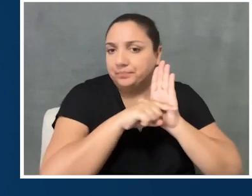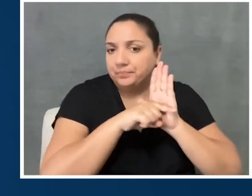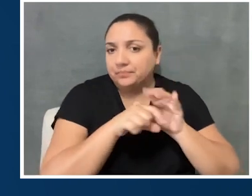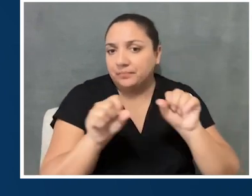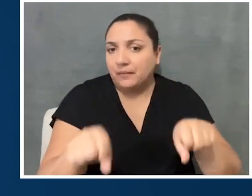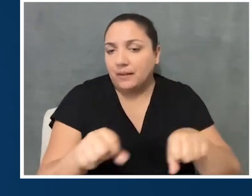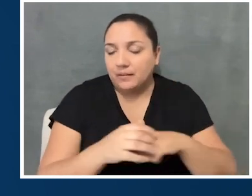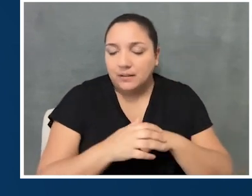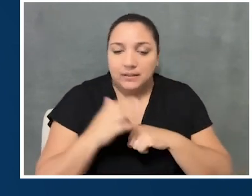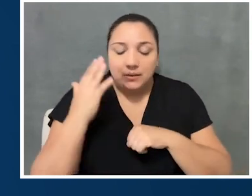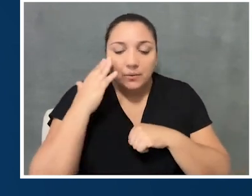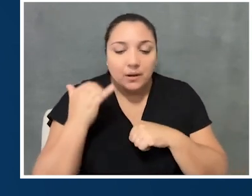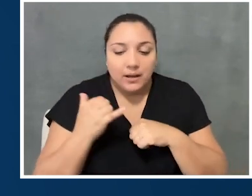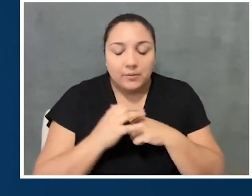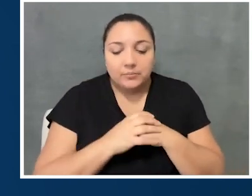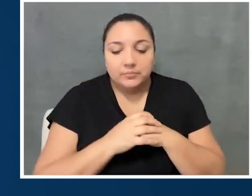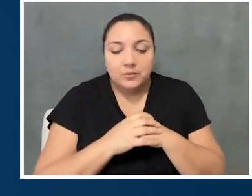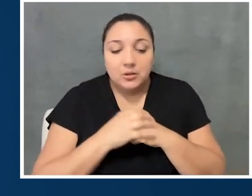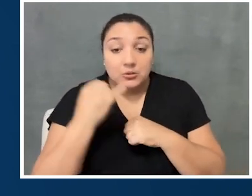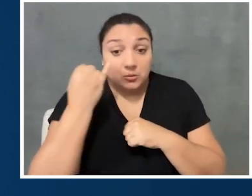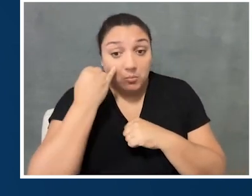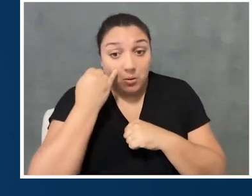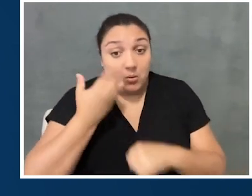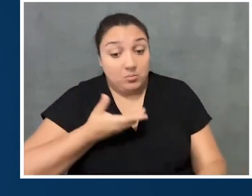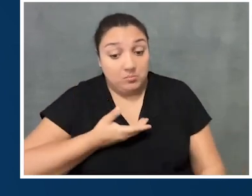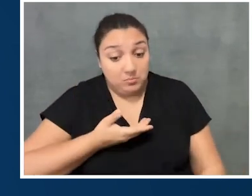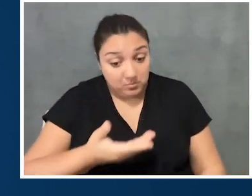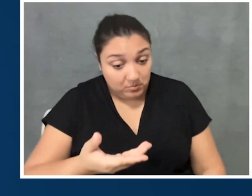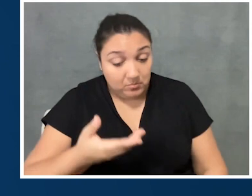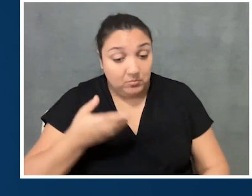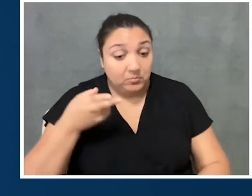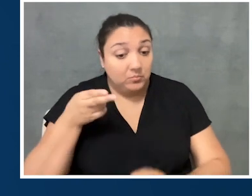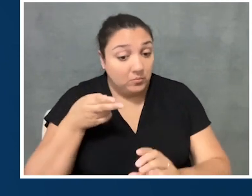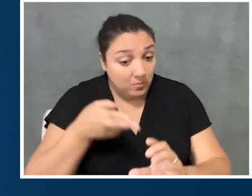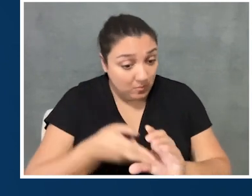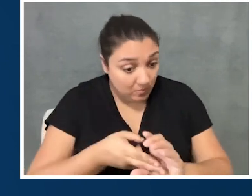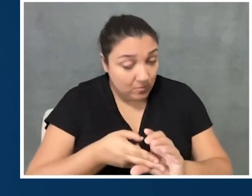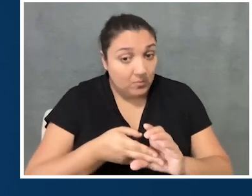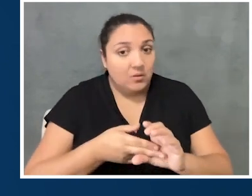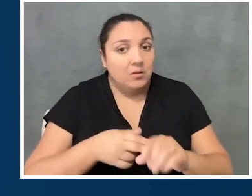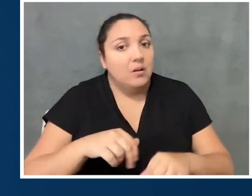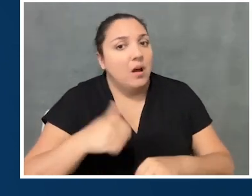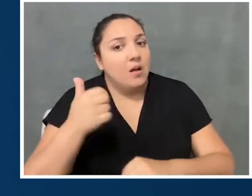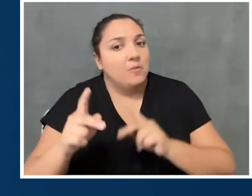in the sense that when somebody is hired into that position, it can give everybody else at the organization permission